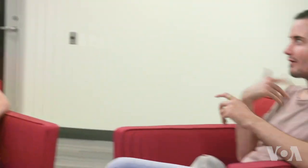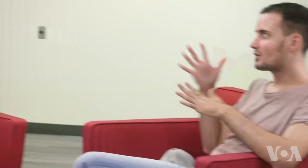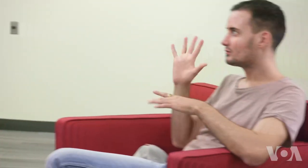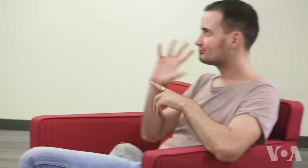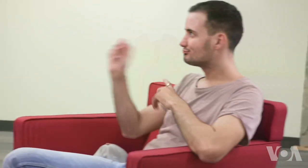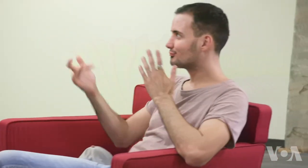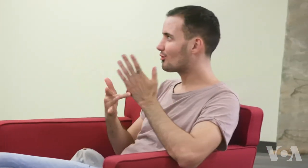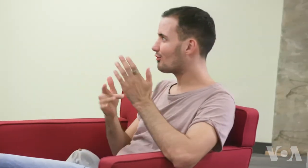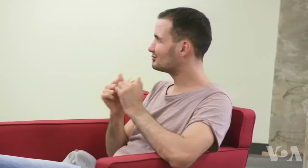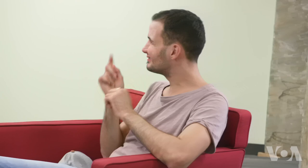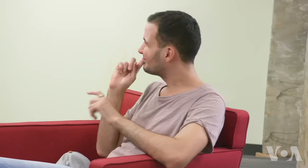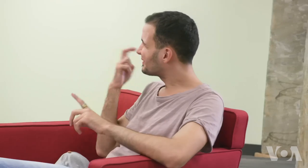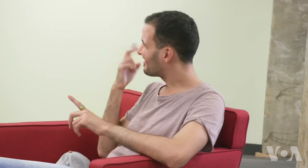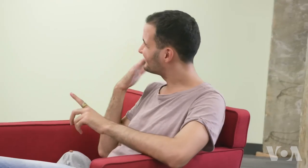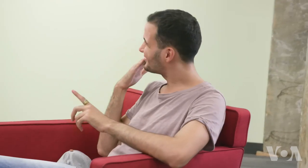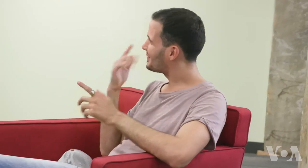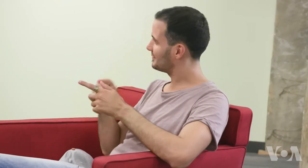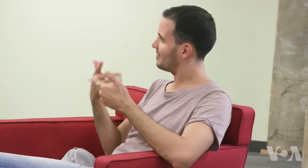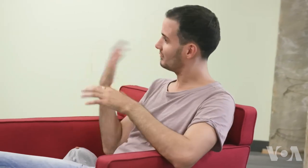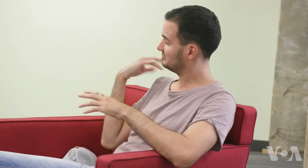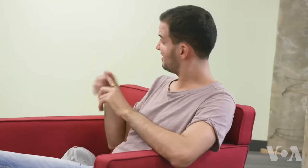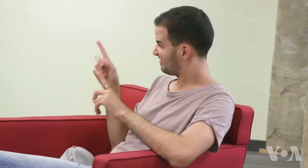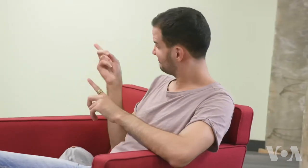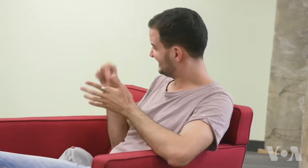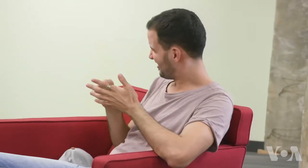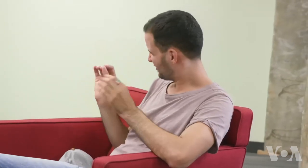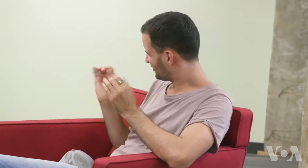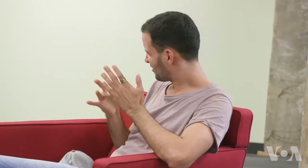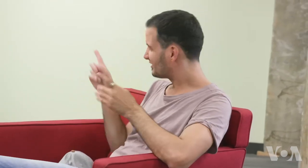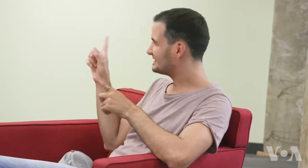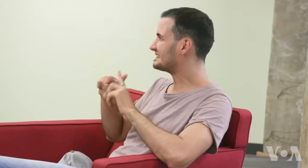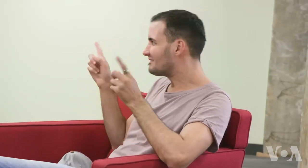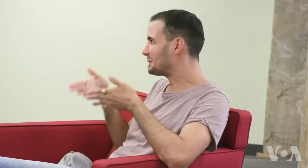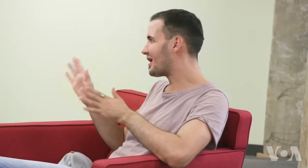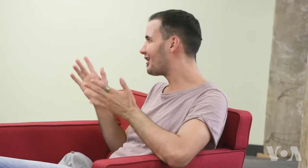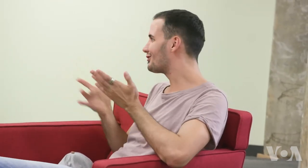In America, we have advanced technology for the DeafBlind. But, deaf-blind in other countries do not have technology like ours.